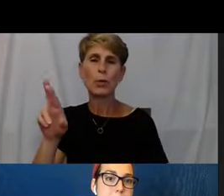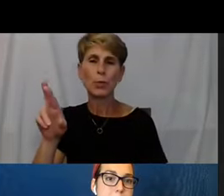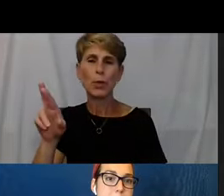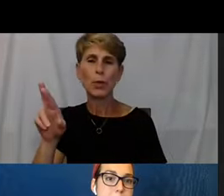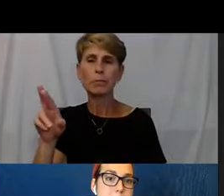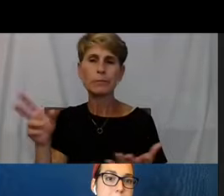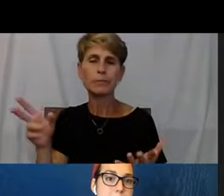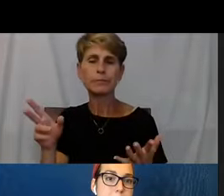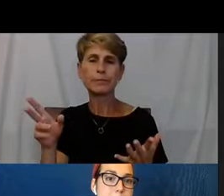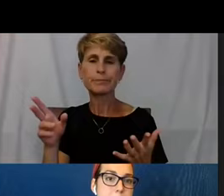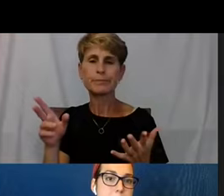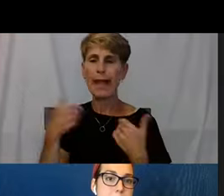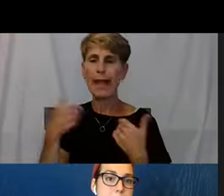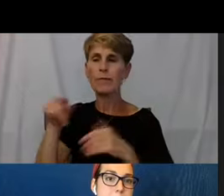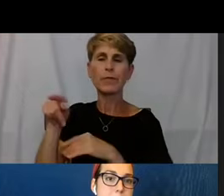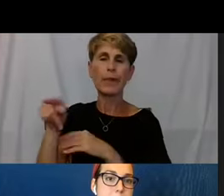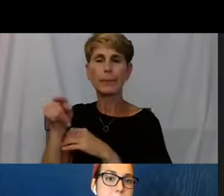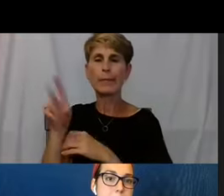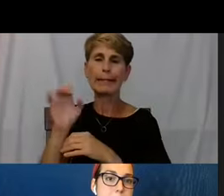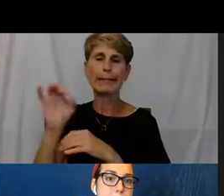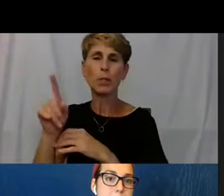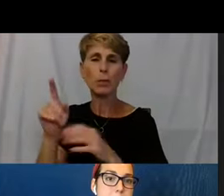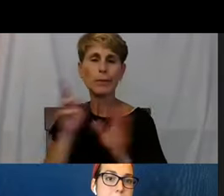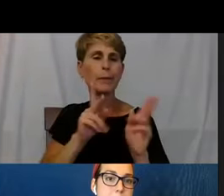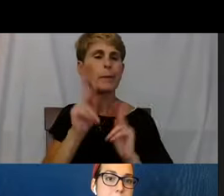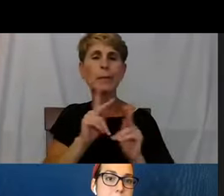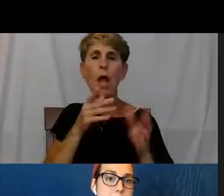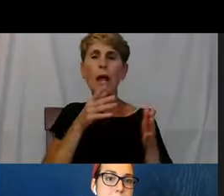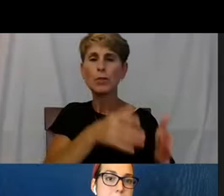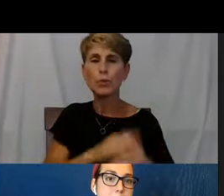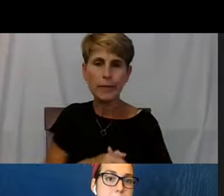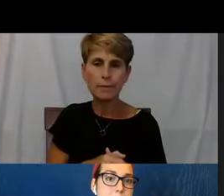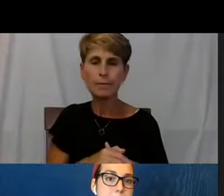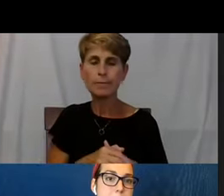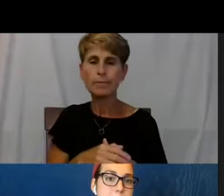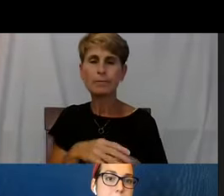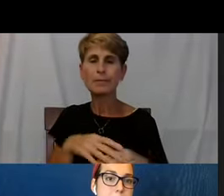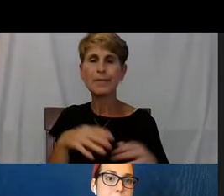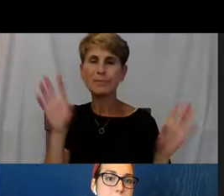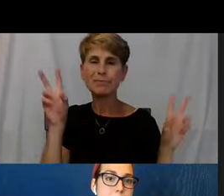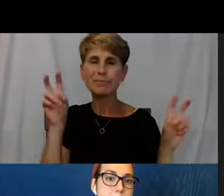It's a no brainer. And if money speaks like this kind of work